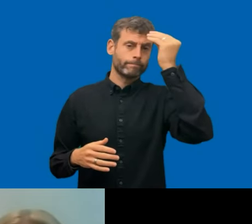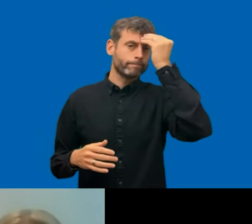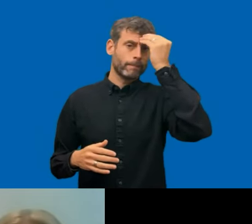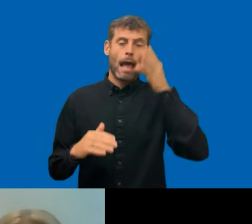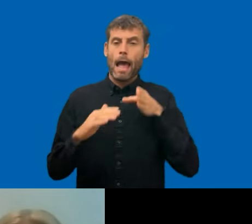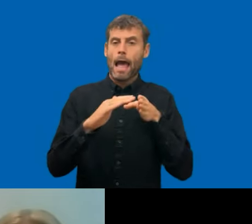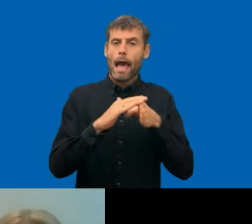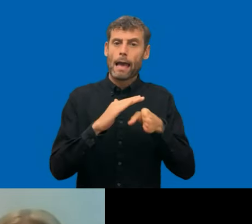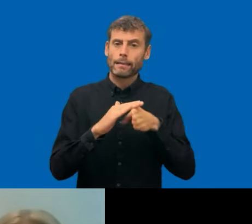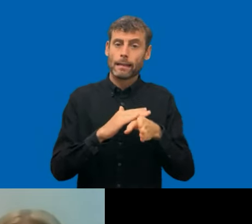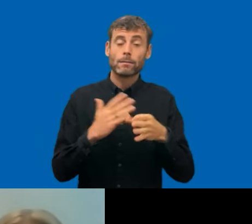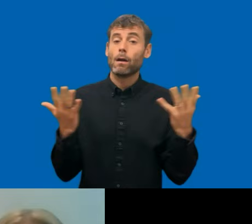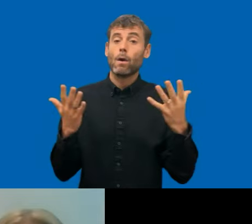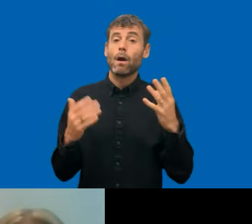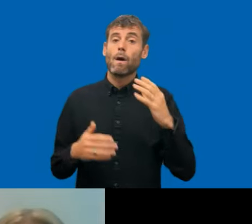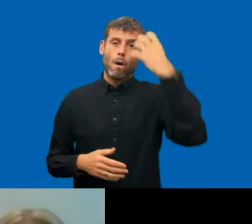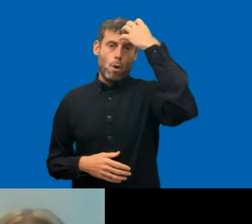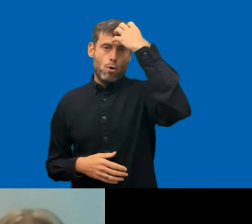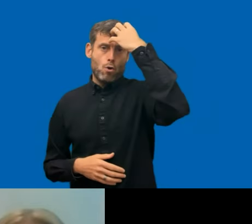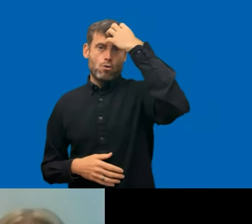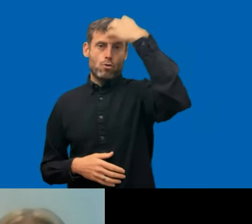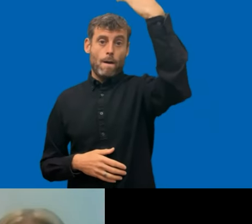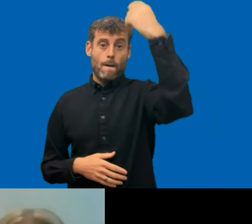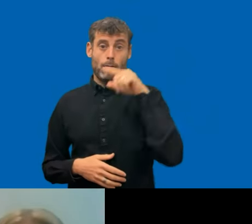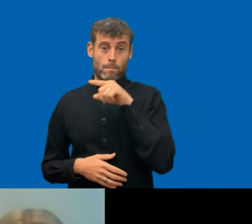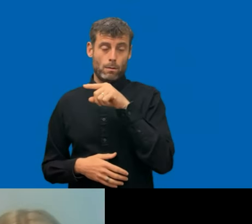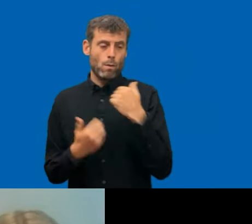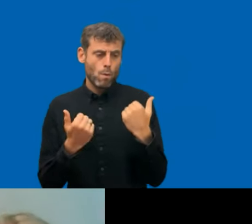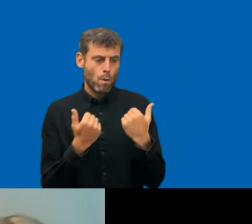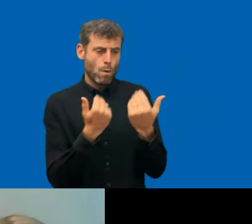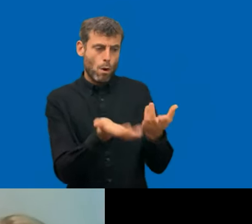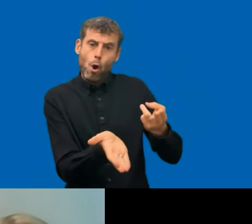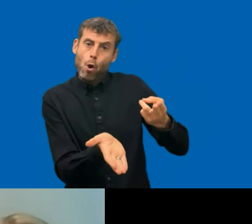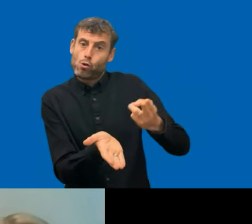they are asking for accessibility and it's not if you are not providing accessibility